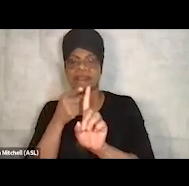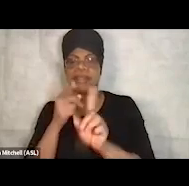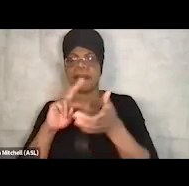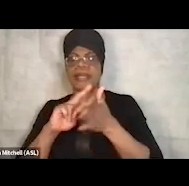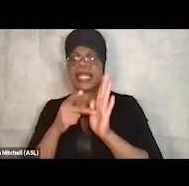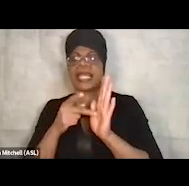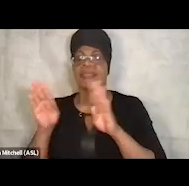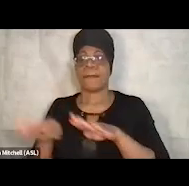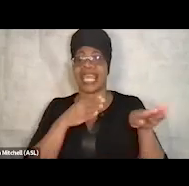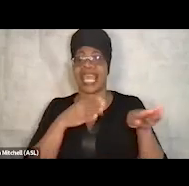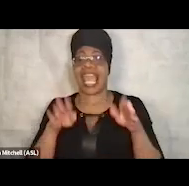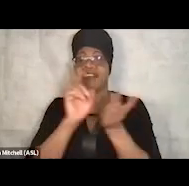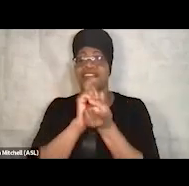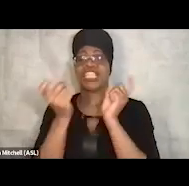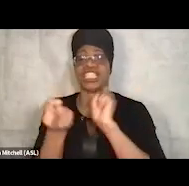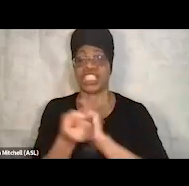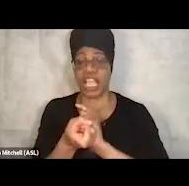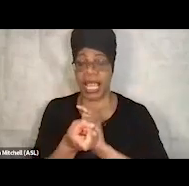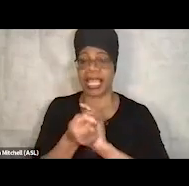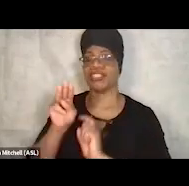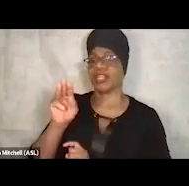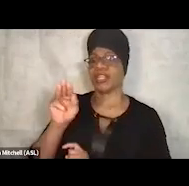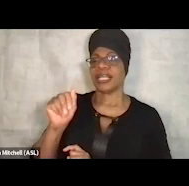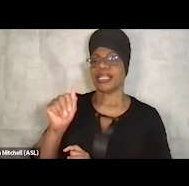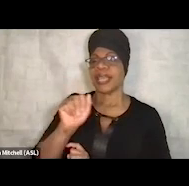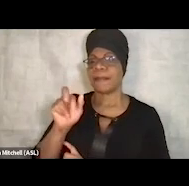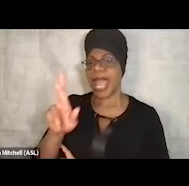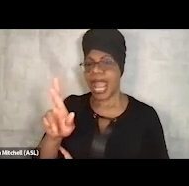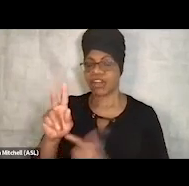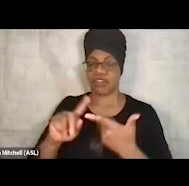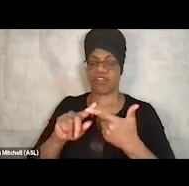It's the change in mannerisms and language. It's the connection that people have,